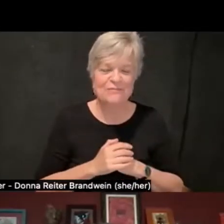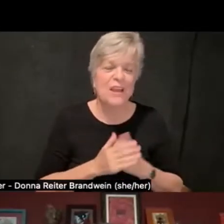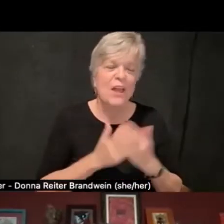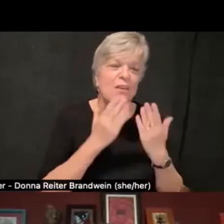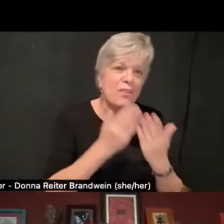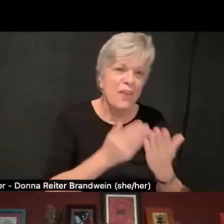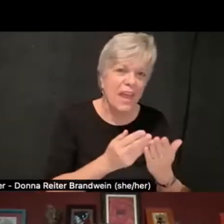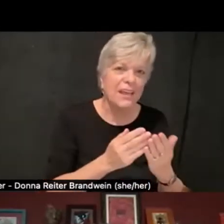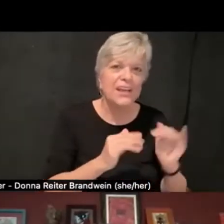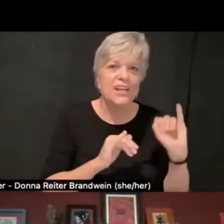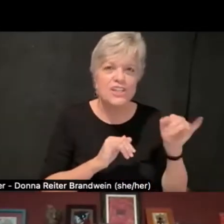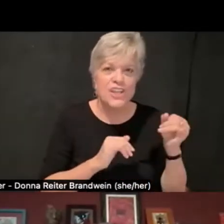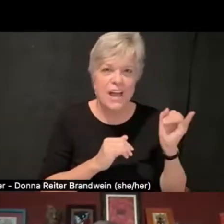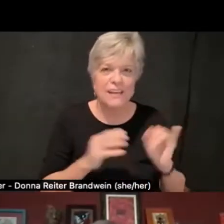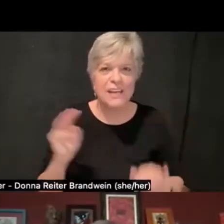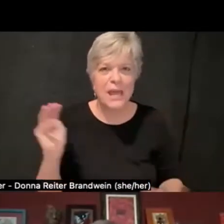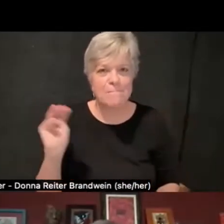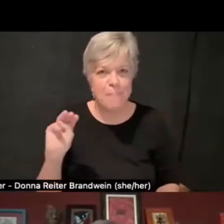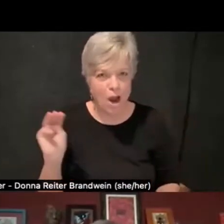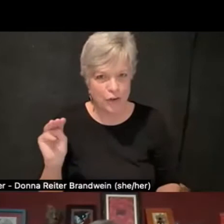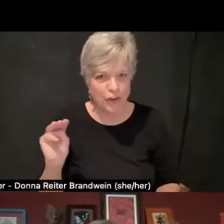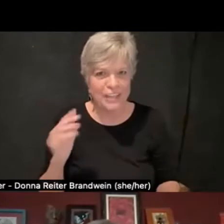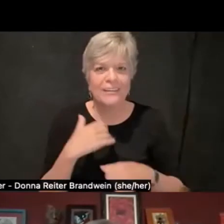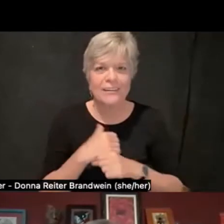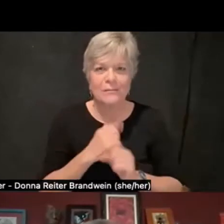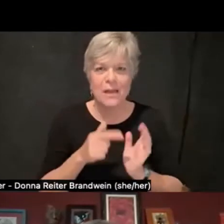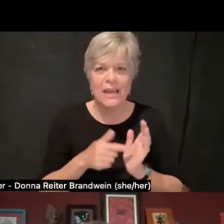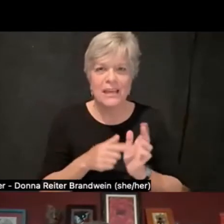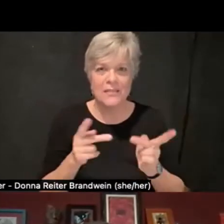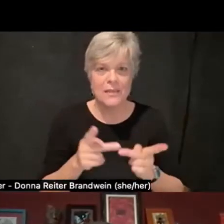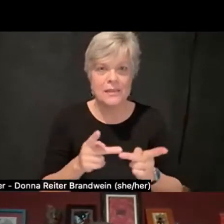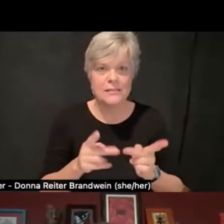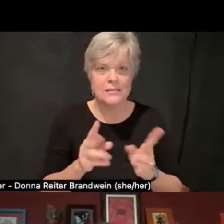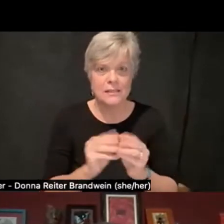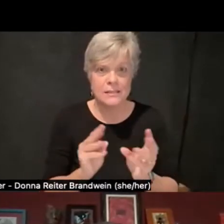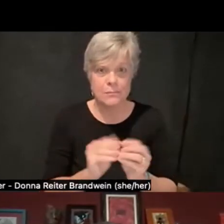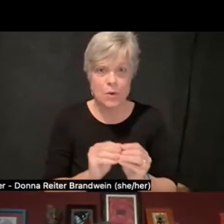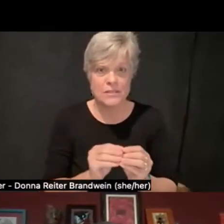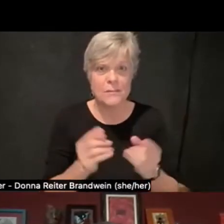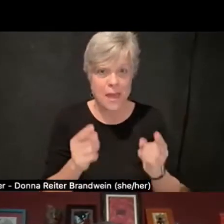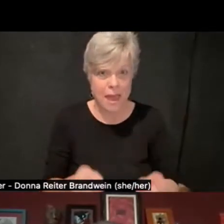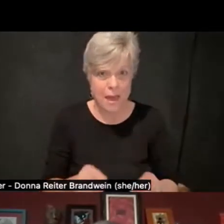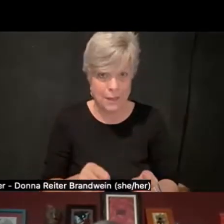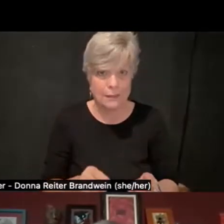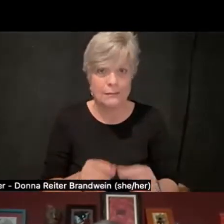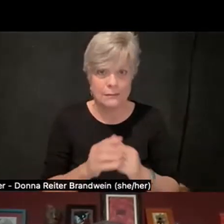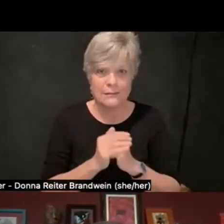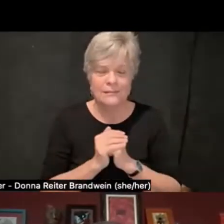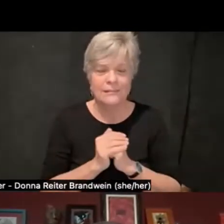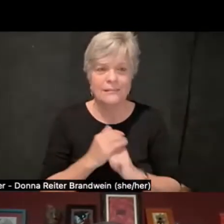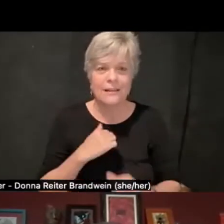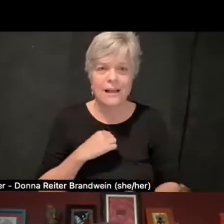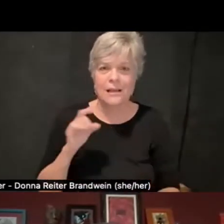and everyone involved in making this space possible today. I'm Diane Wiener,